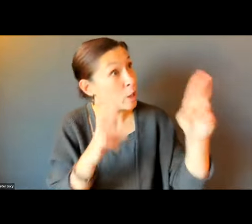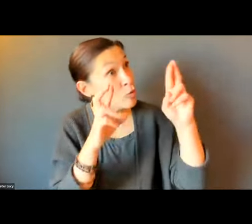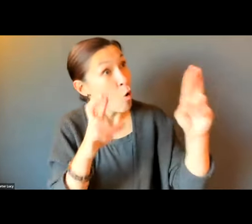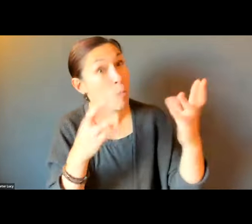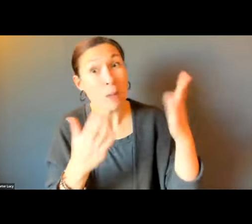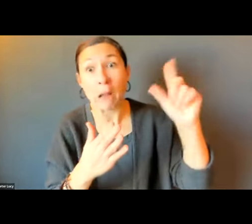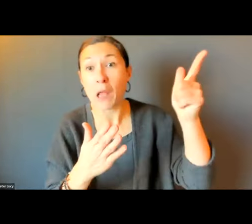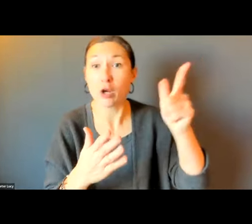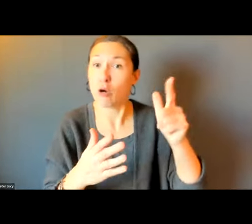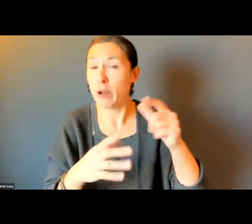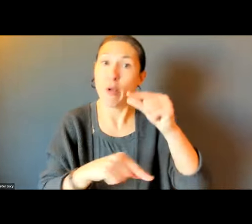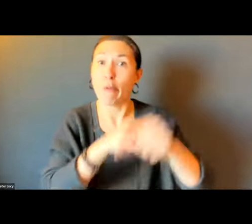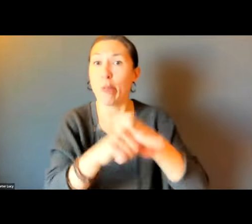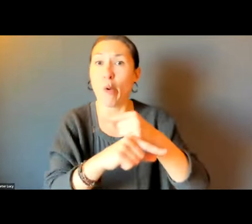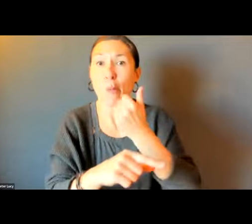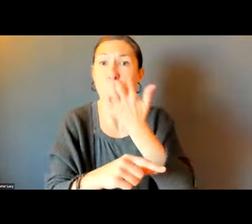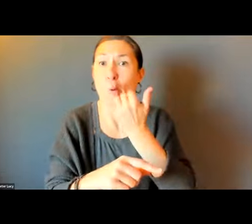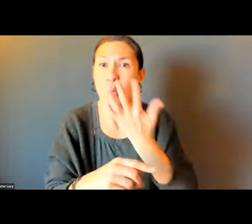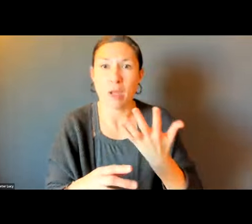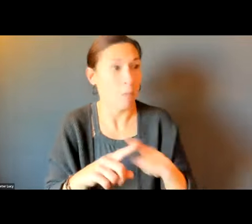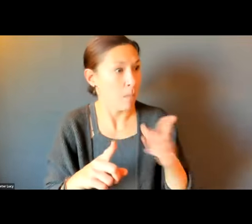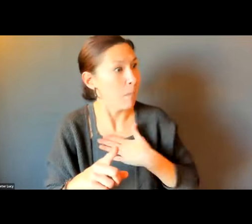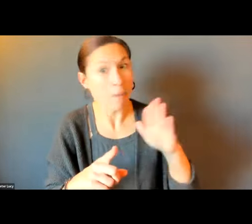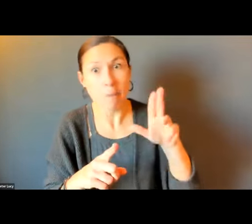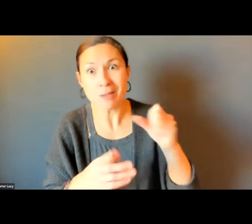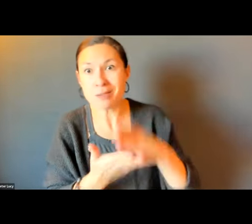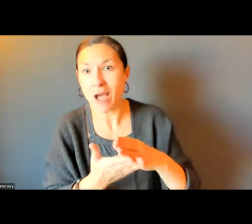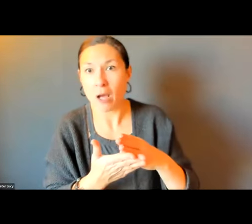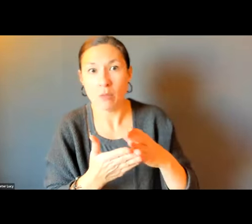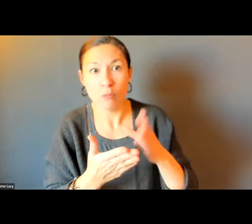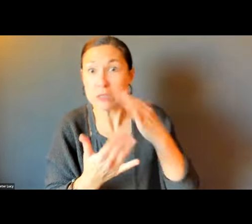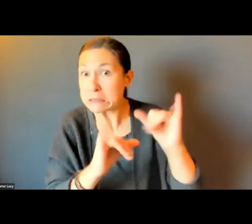SNOW IS NOT GOING AWAY. WE CAN HAVE ALL THE GLOBAL WARMING WE WANT, WE'LL STILL